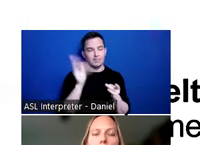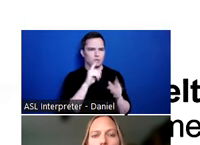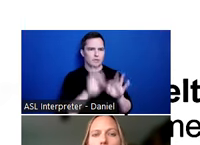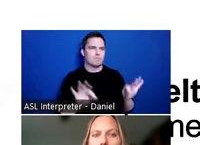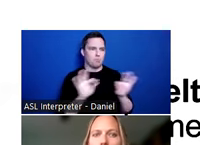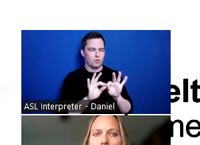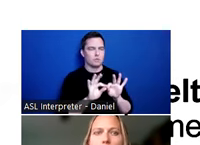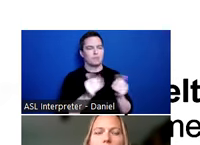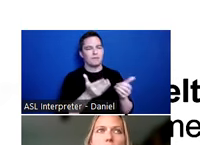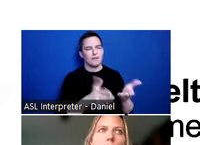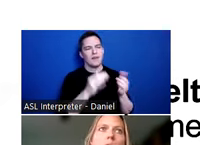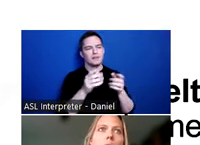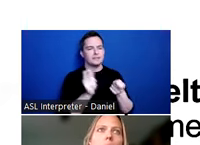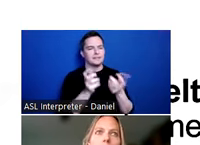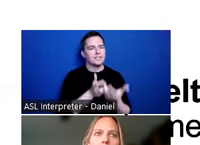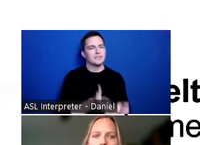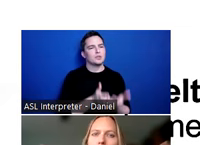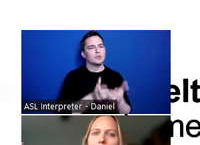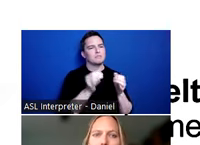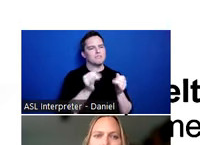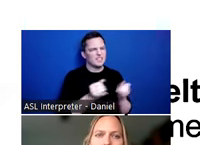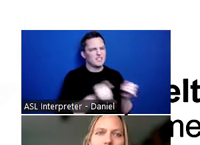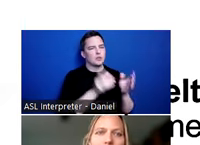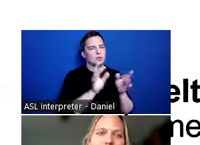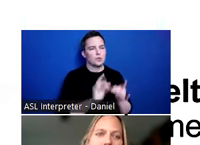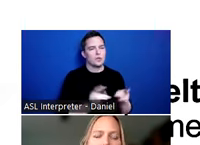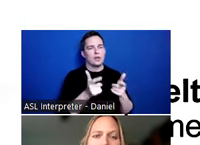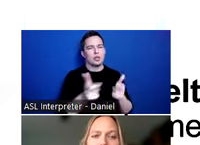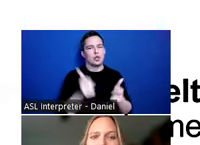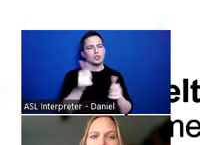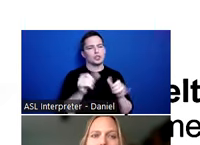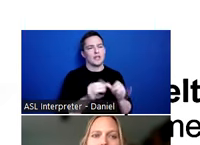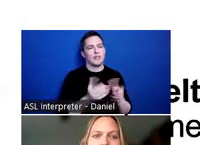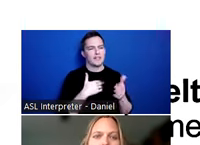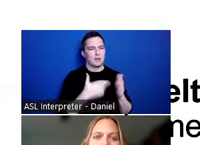Providing that individualized story around some of this larger-scale things that I’m going to go into next.